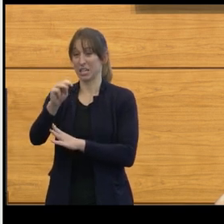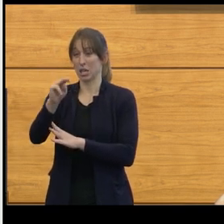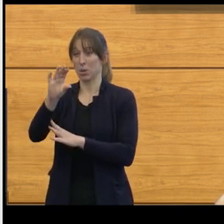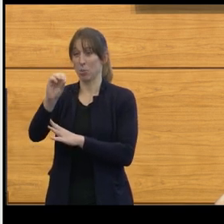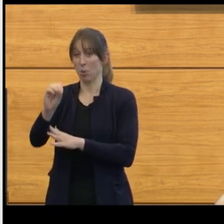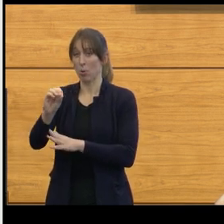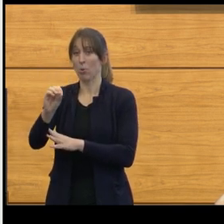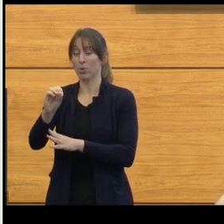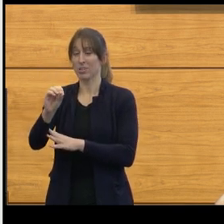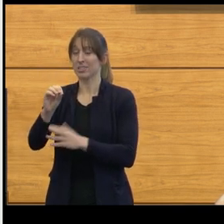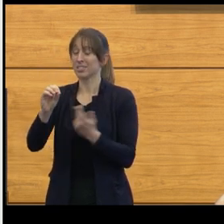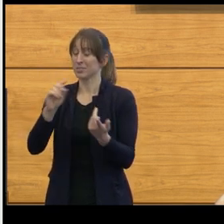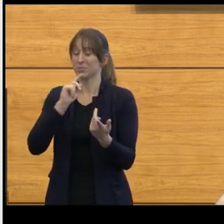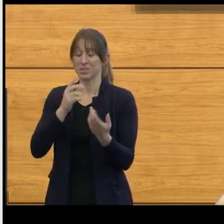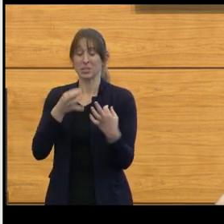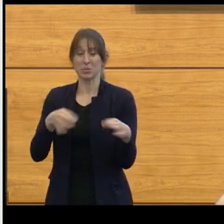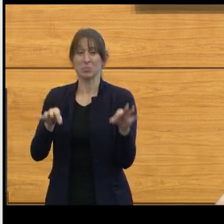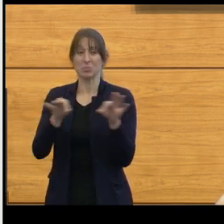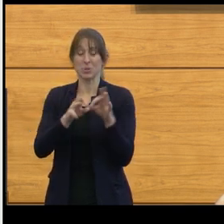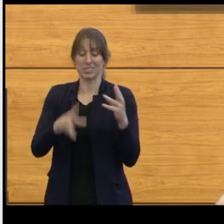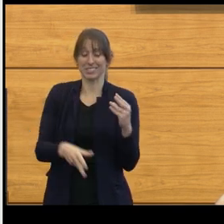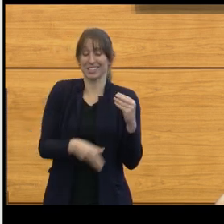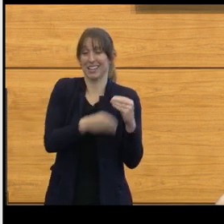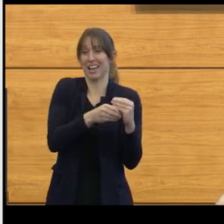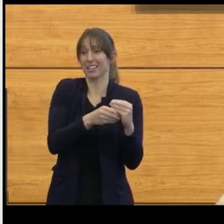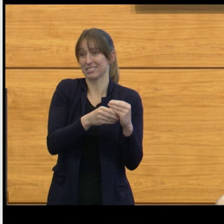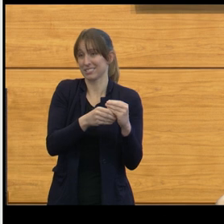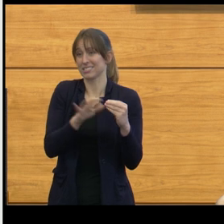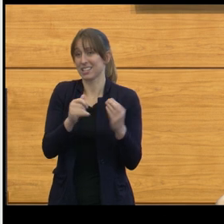to the treatment of these children. When I started out in my residency,